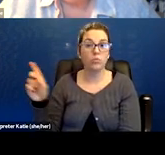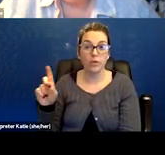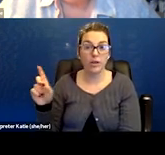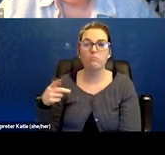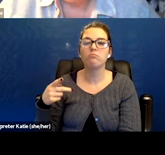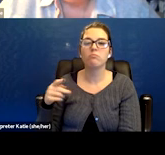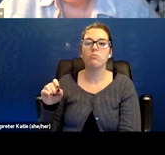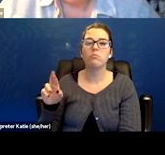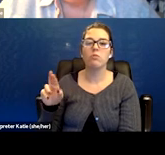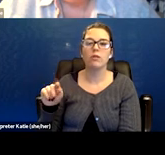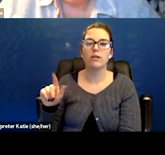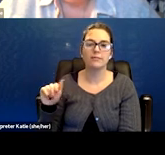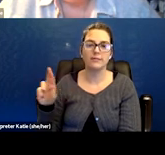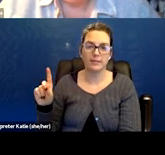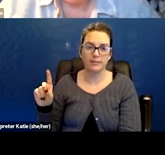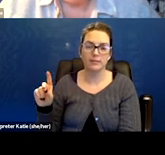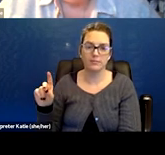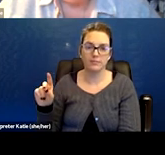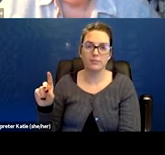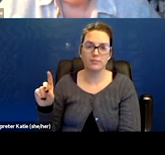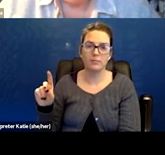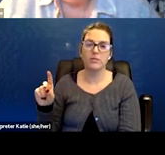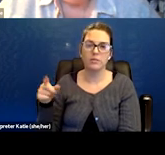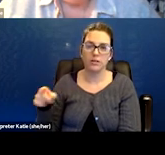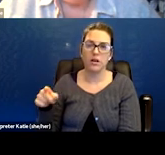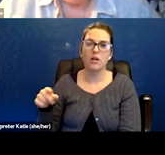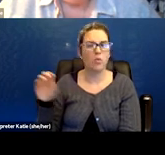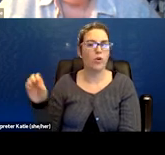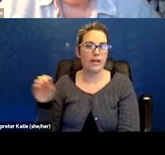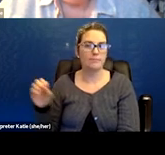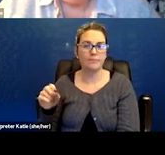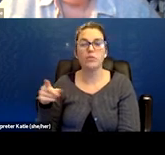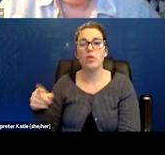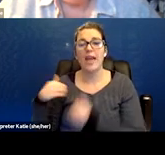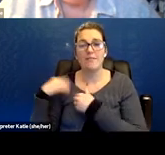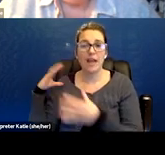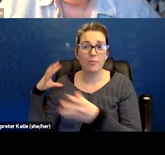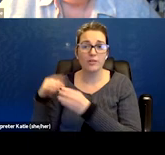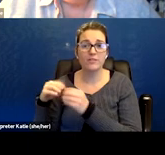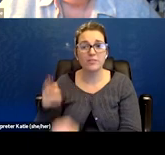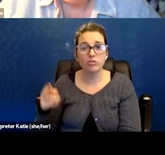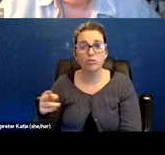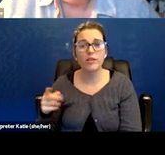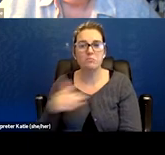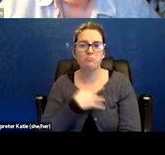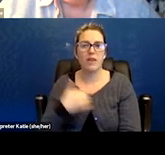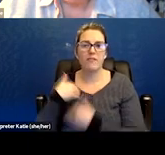and it's very good. Because they have a comprehensive history. They usually have the evidence of the antibody tests